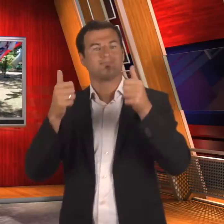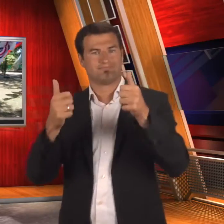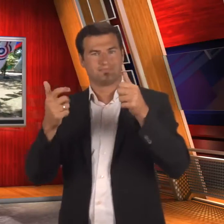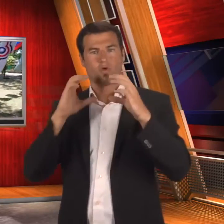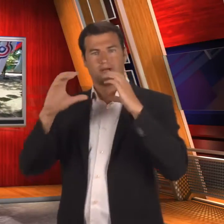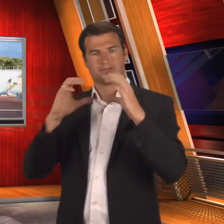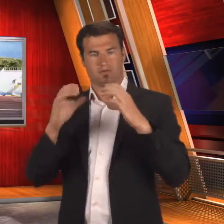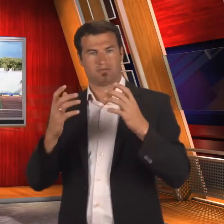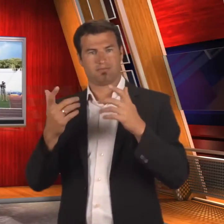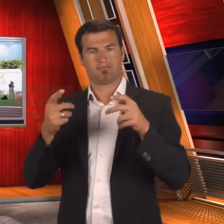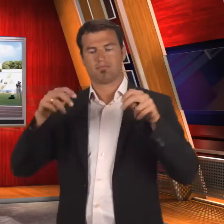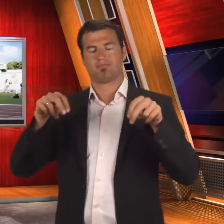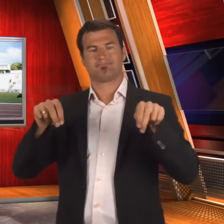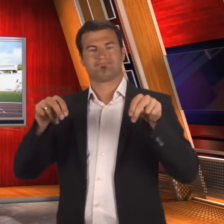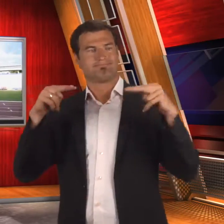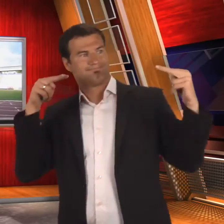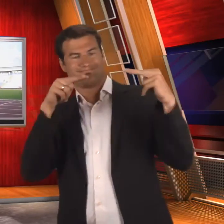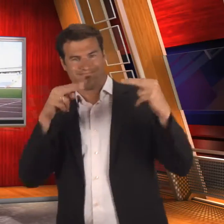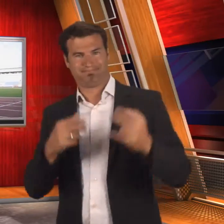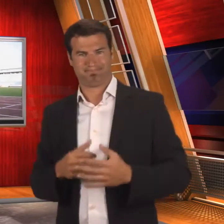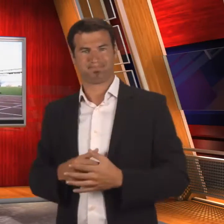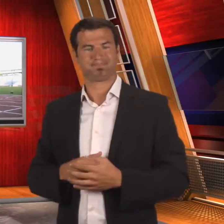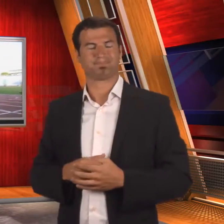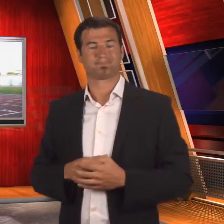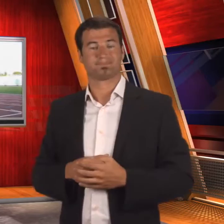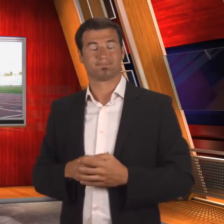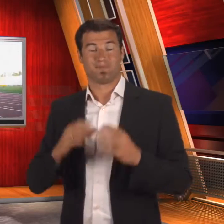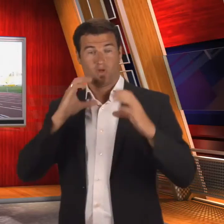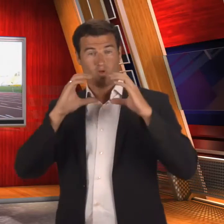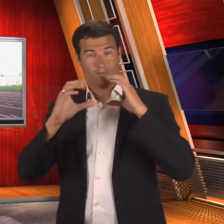each other on the field.